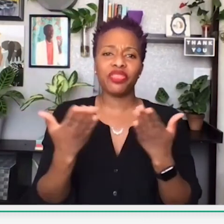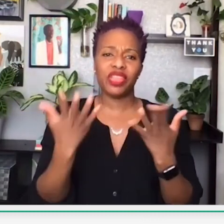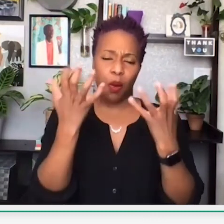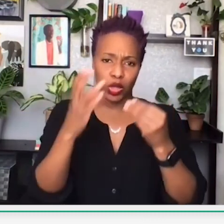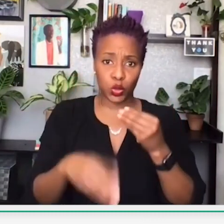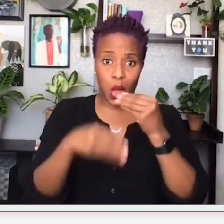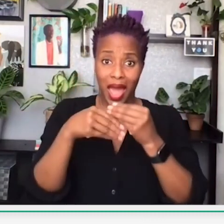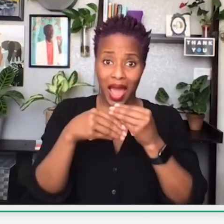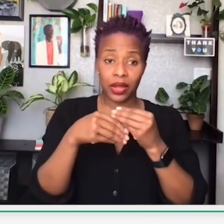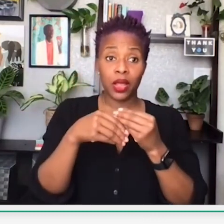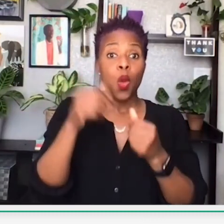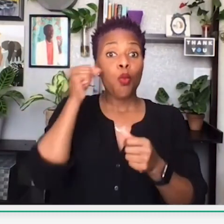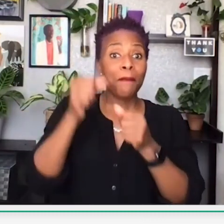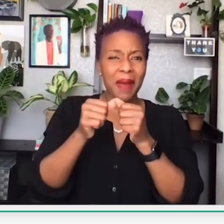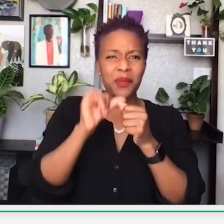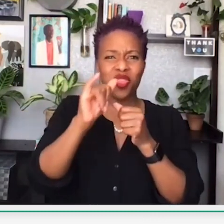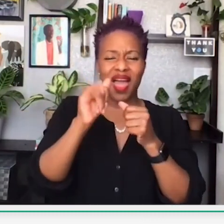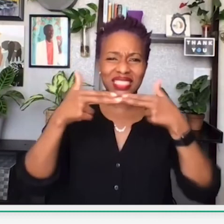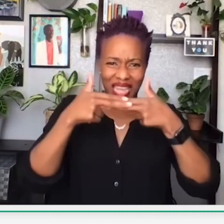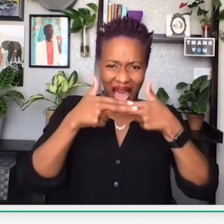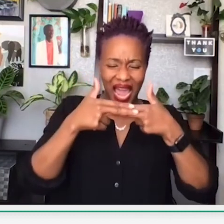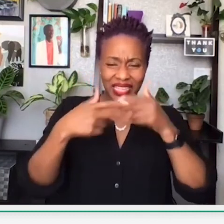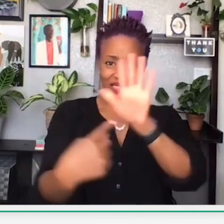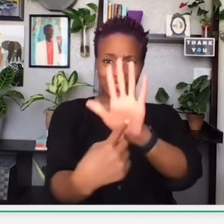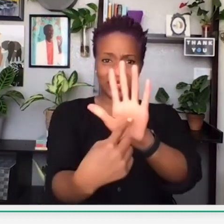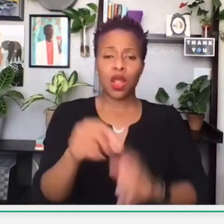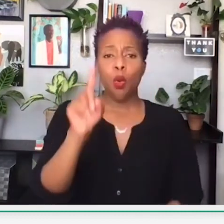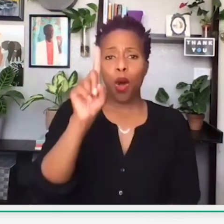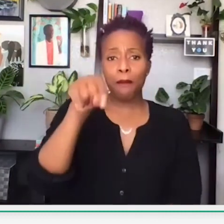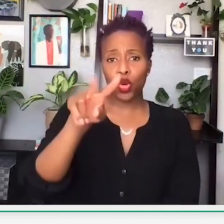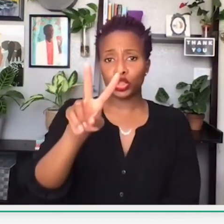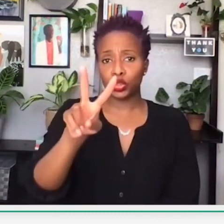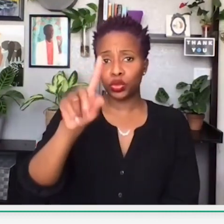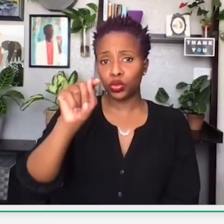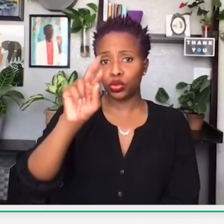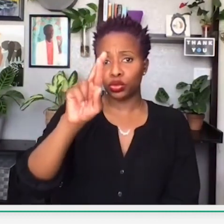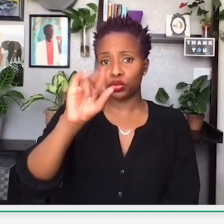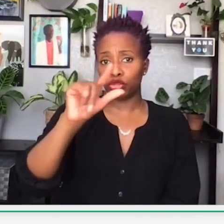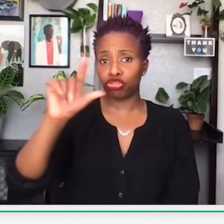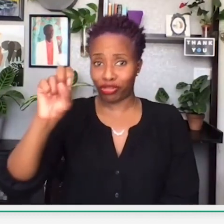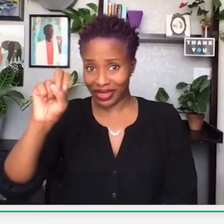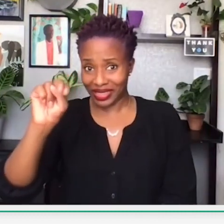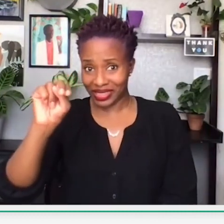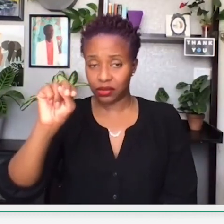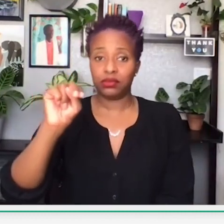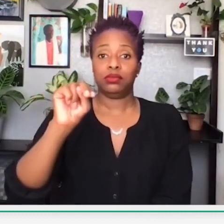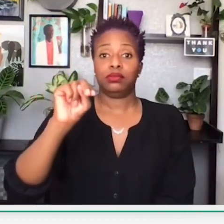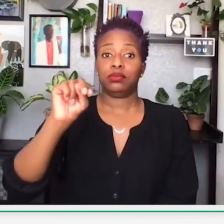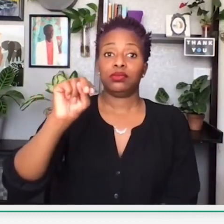currency returns within that community. So I want to mention about the slide that